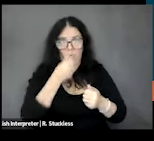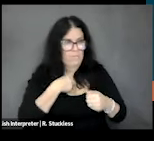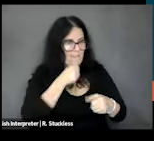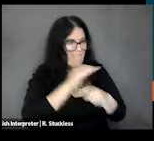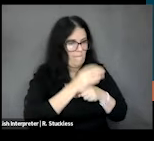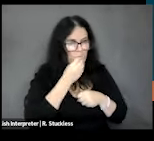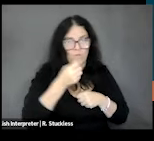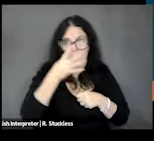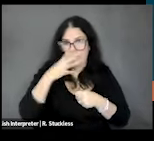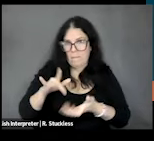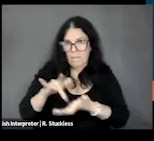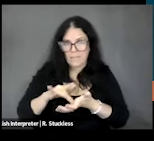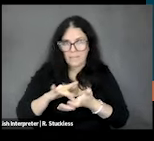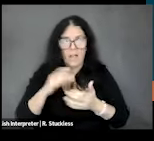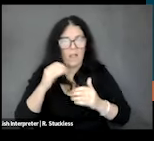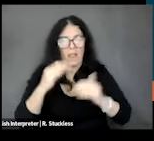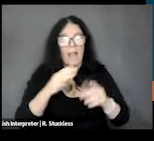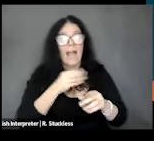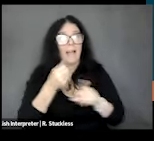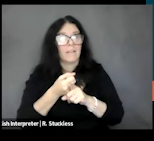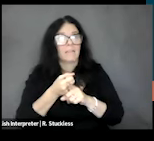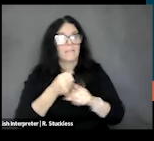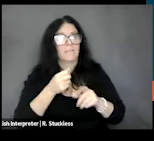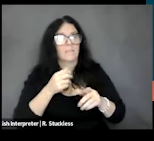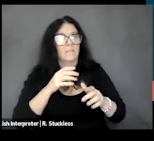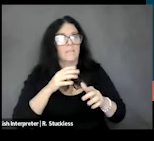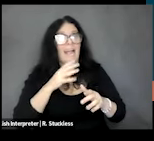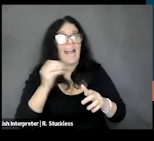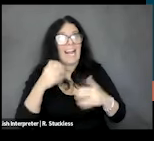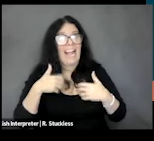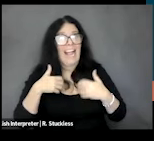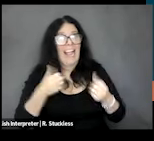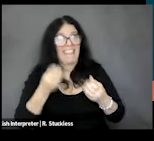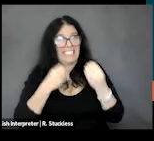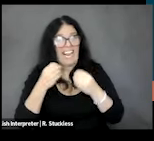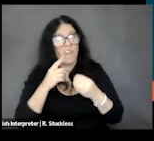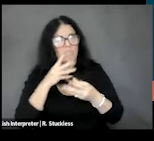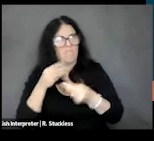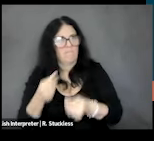and healthy diet is often more expensive than a less healthful diet.